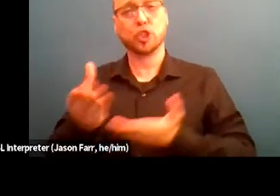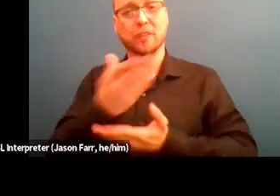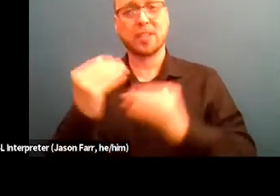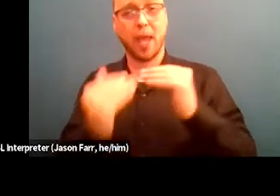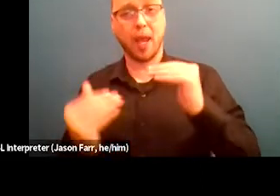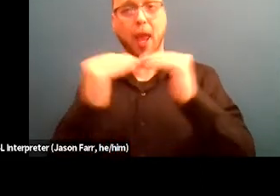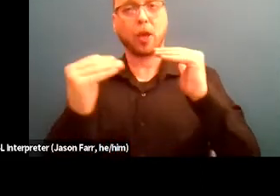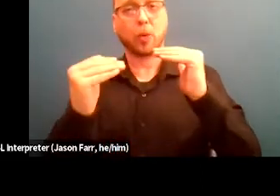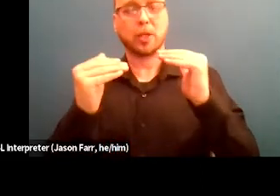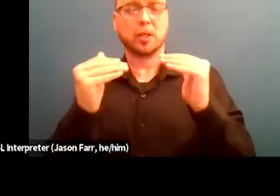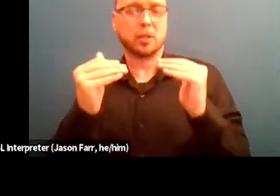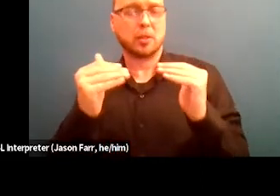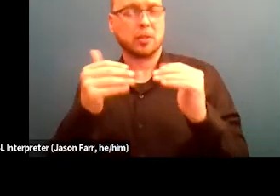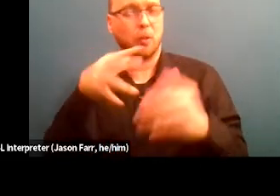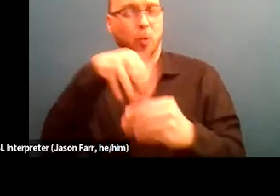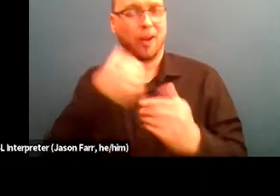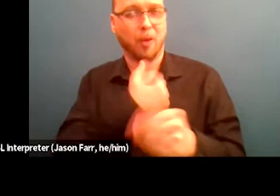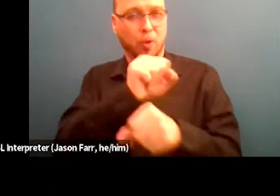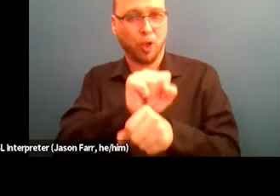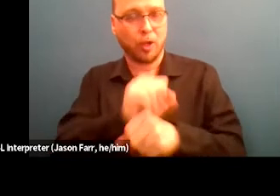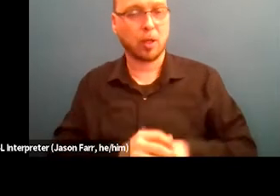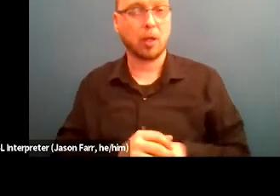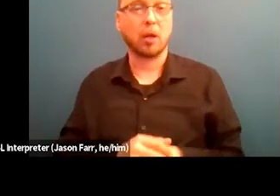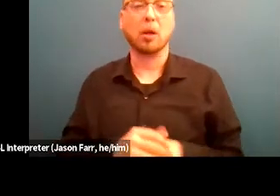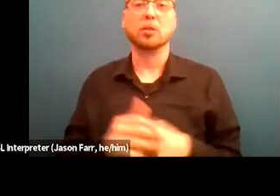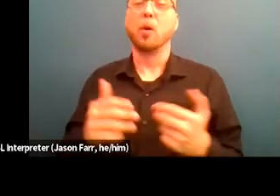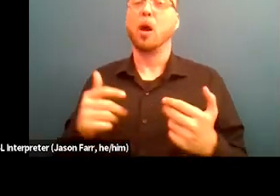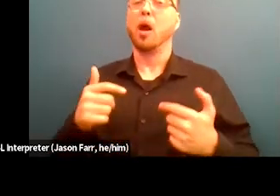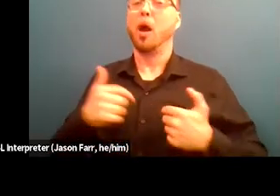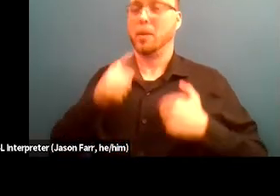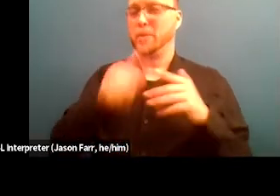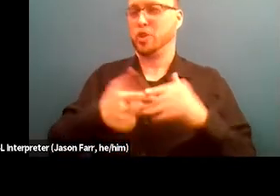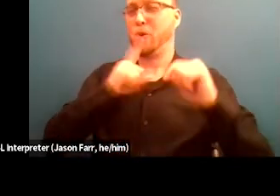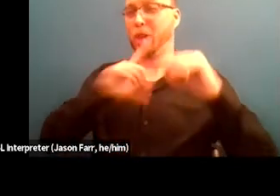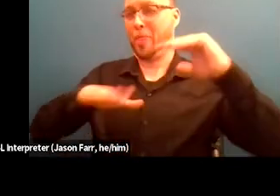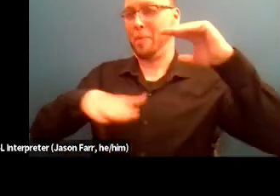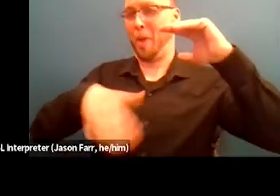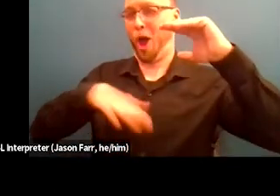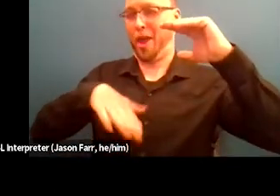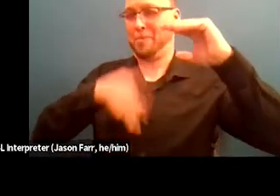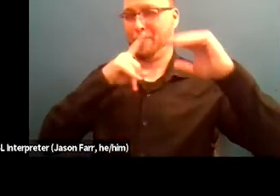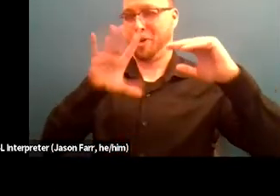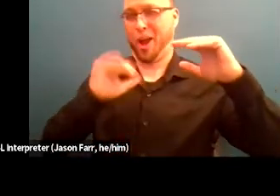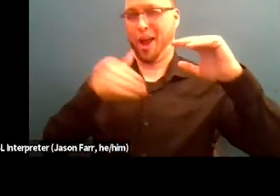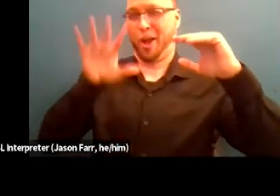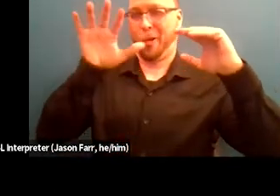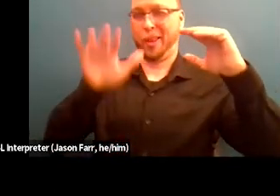thank you, Jacob. I'm actually gonna start at the bottom here of our list of bullet points.